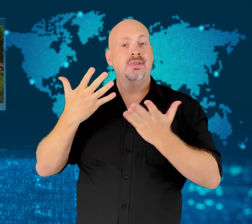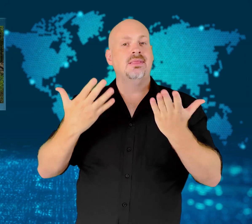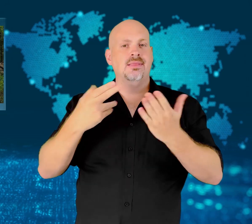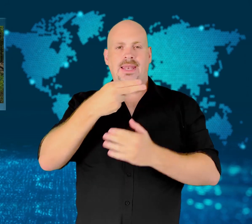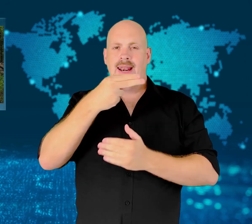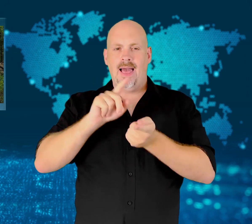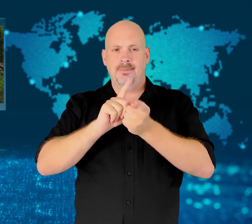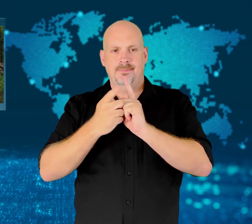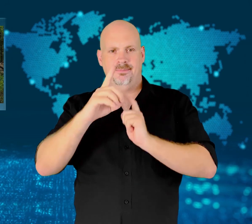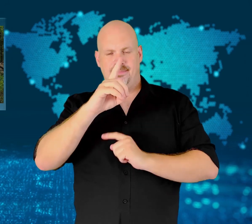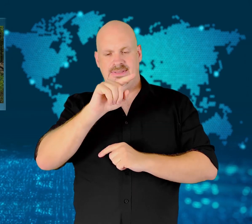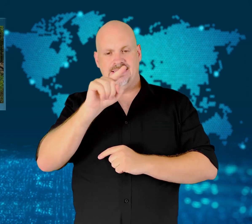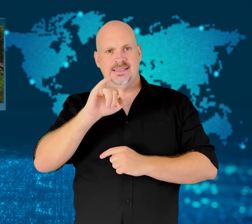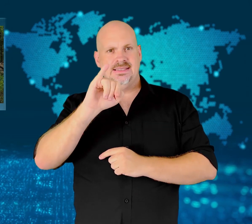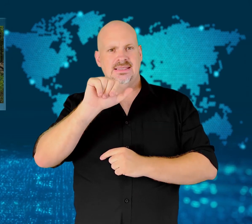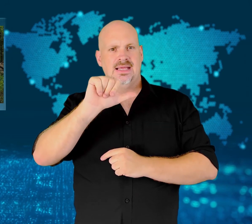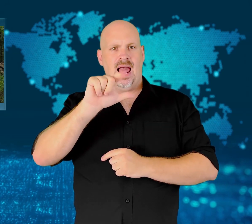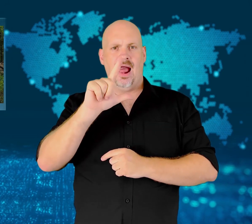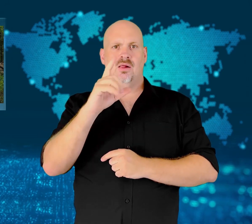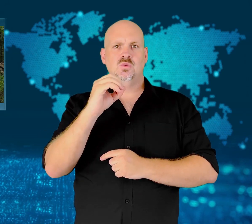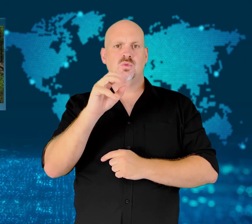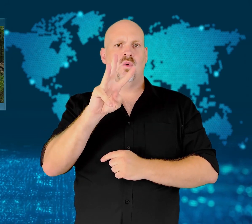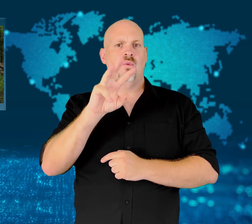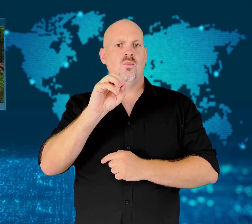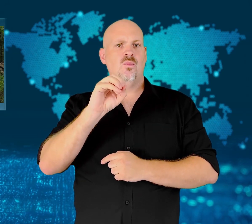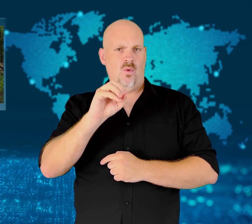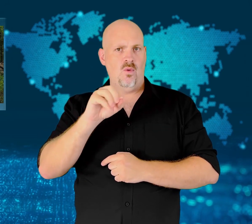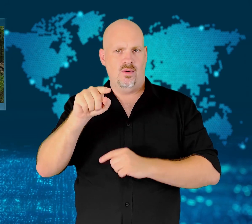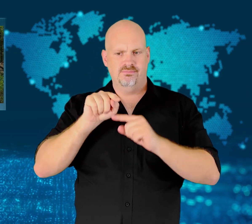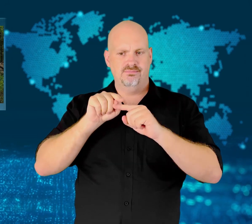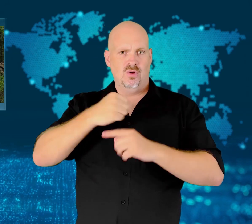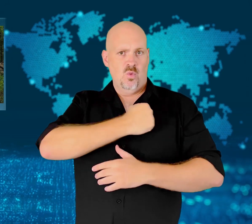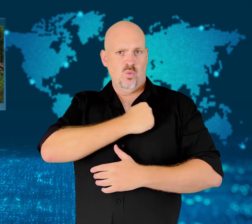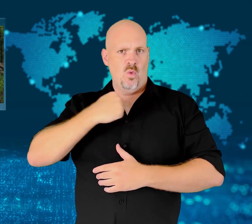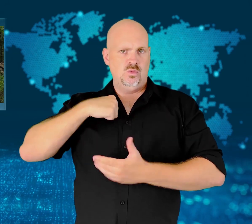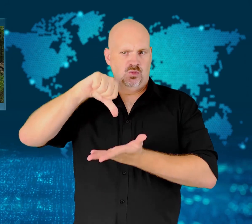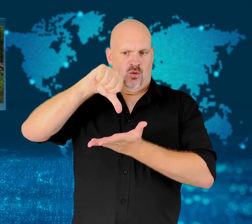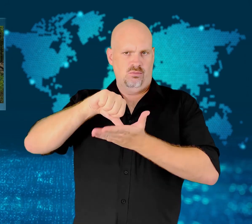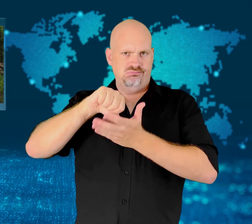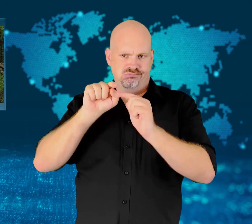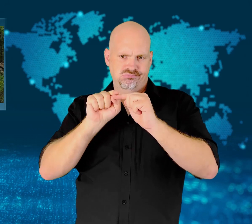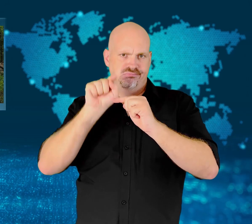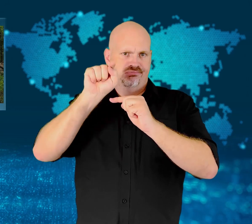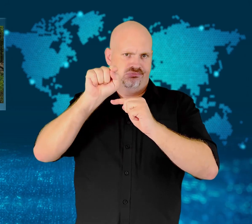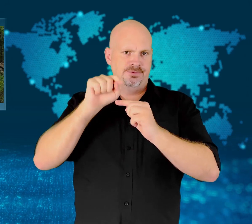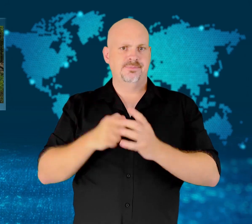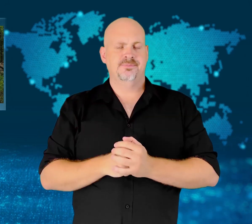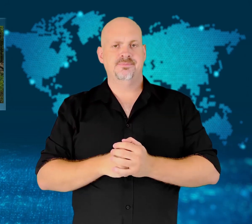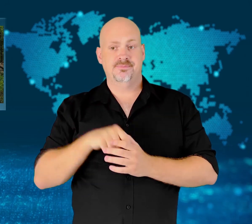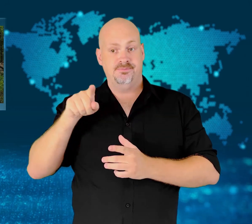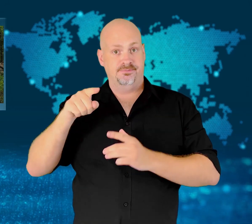Dzialdowo was built in 1939 for moving, confining, and internment of prisoners.